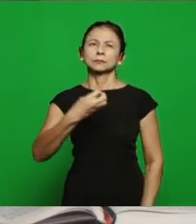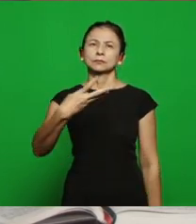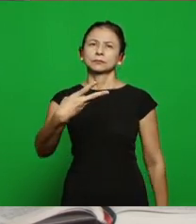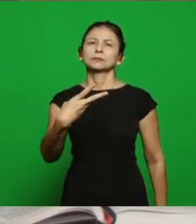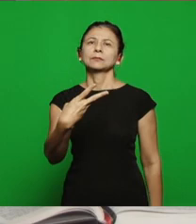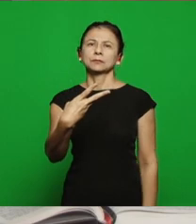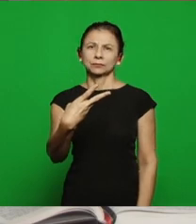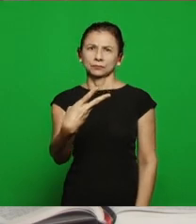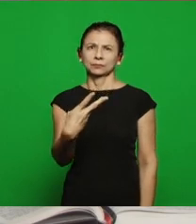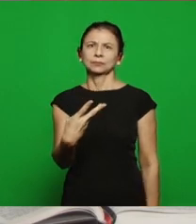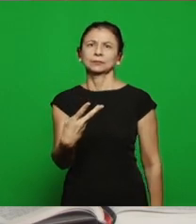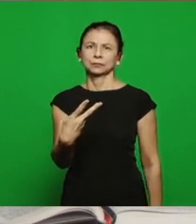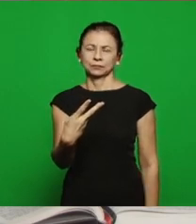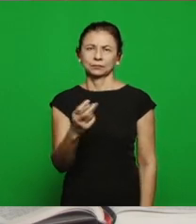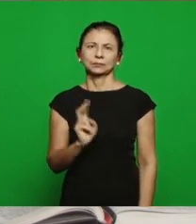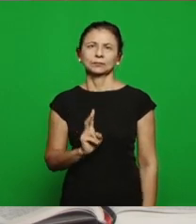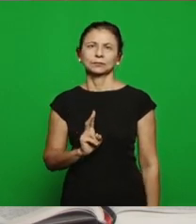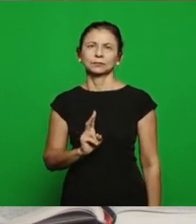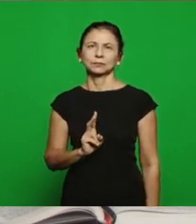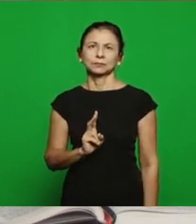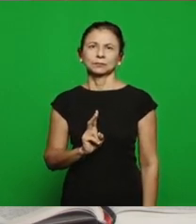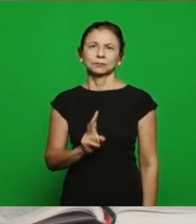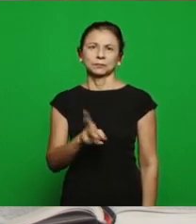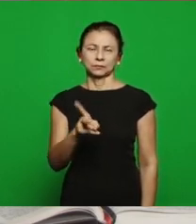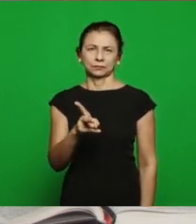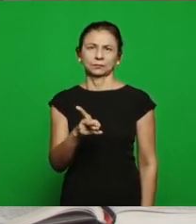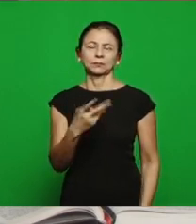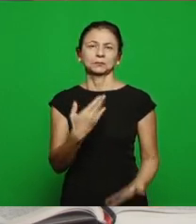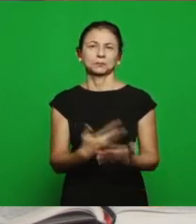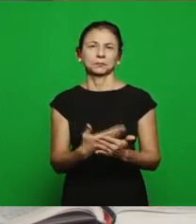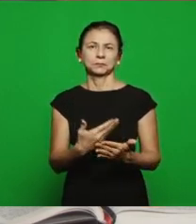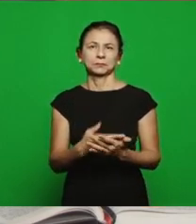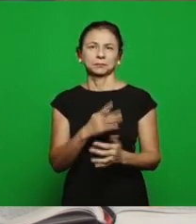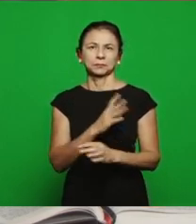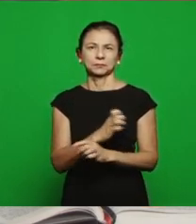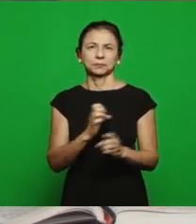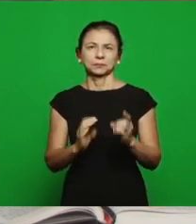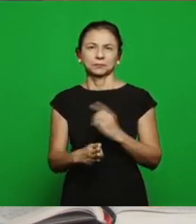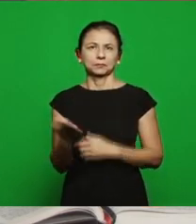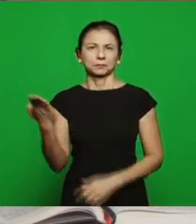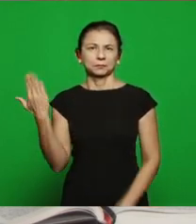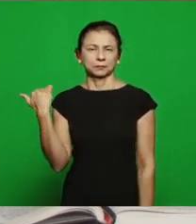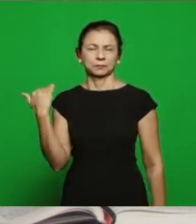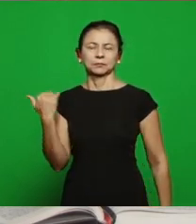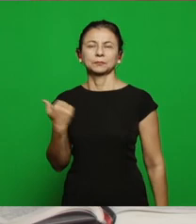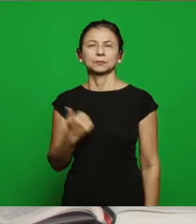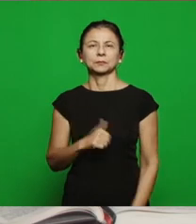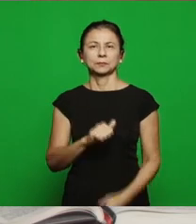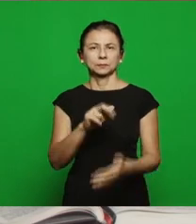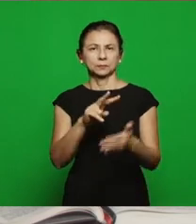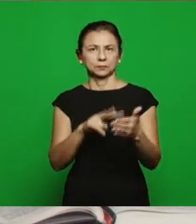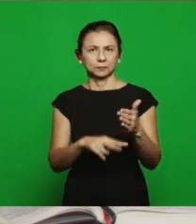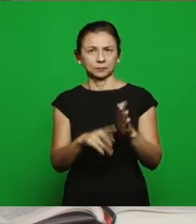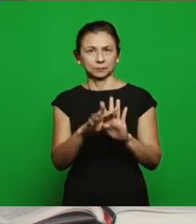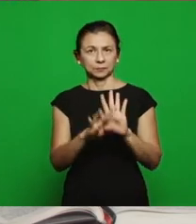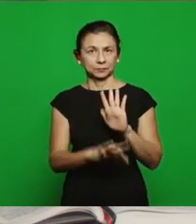of the study that we’re continuing today of the previous Sunday School, reading the text of the letter